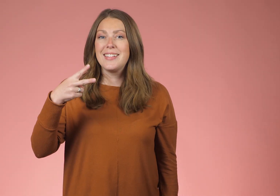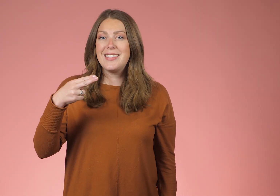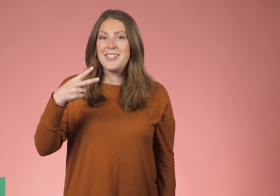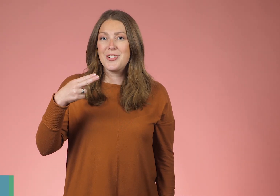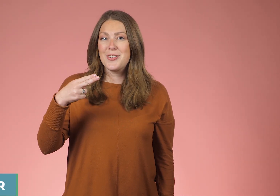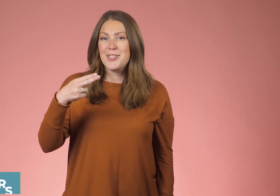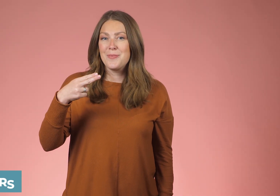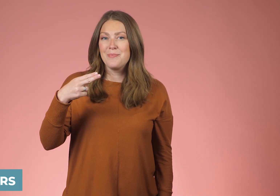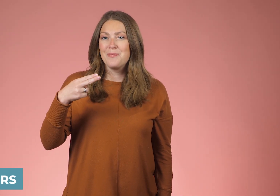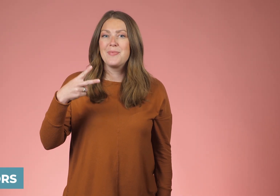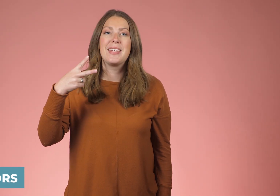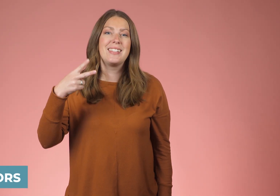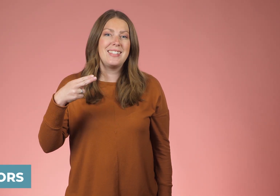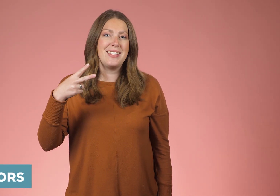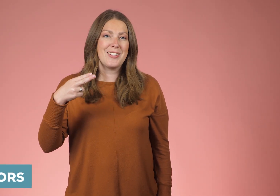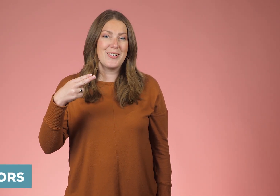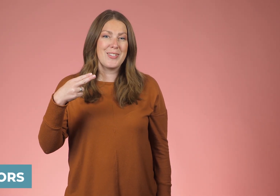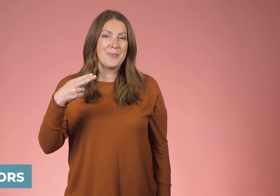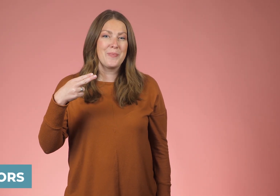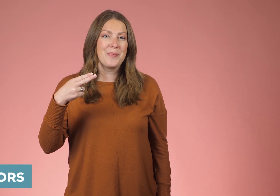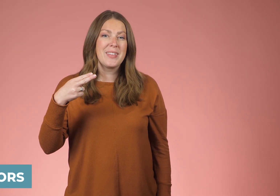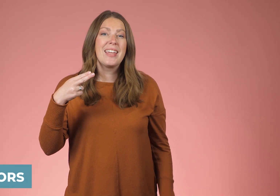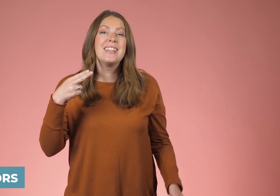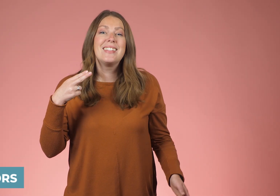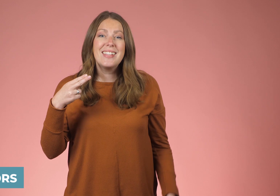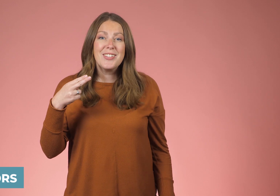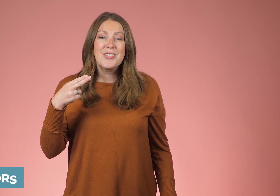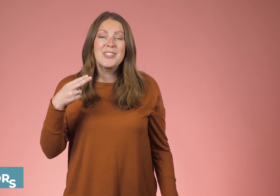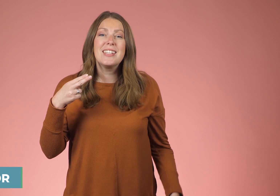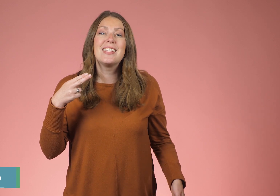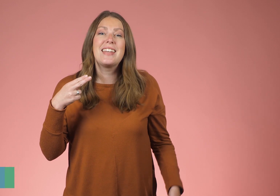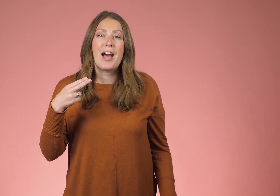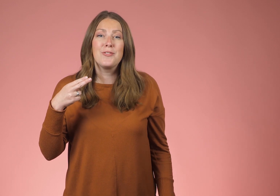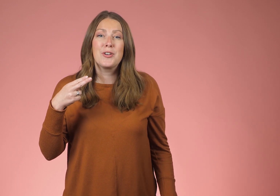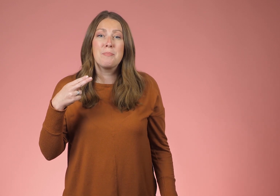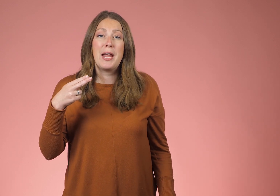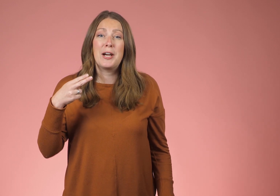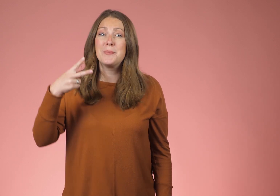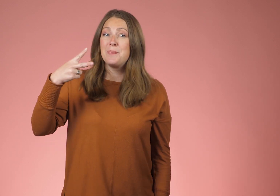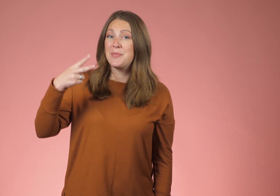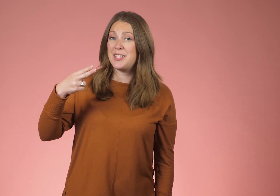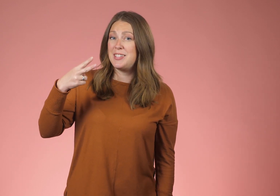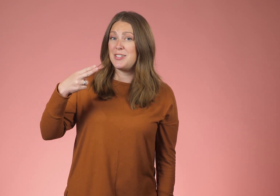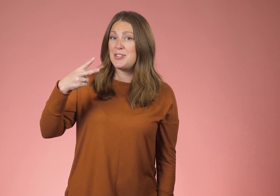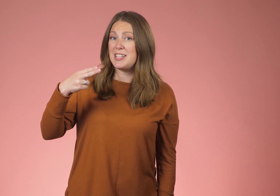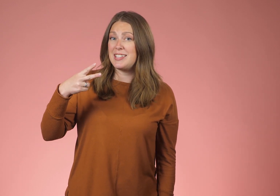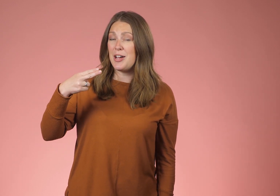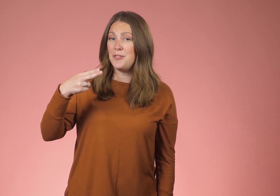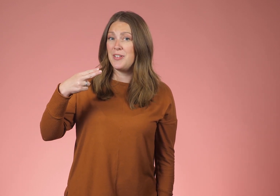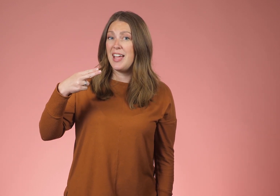Scissors. Scissors is a noun verb pair. The scissors itself.